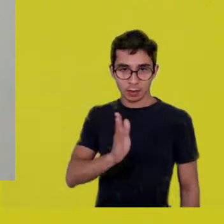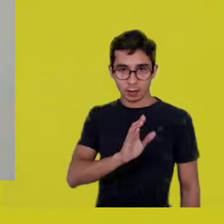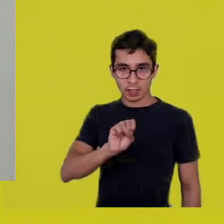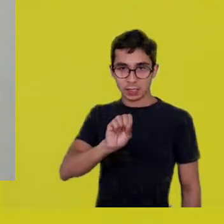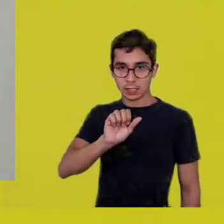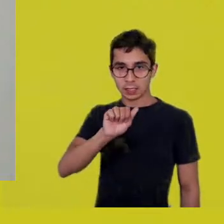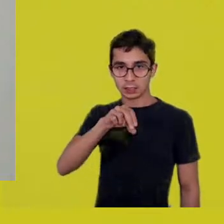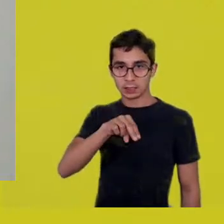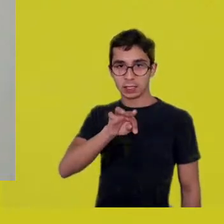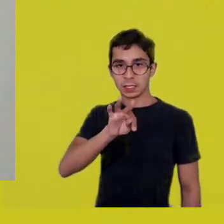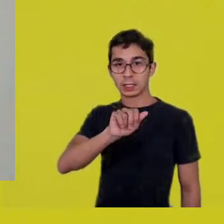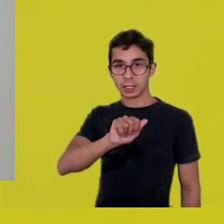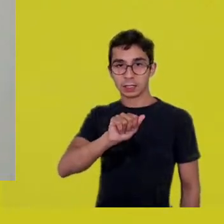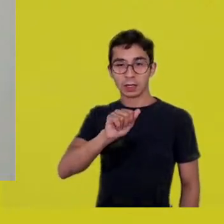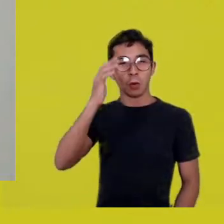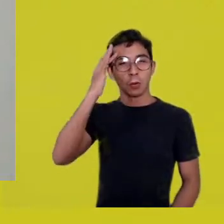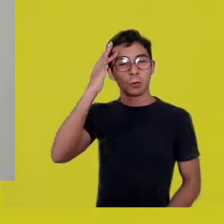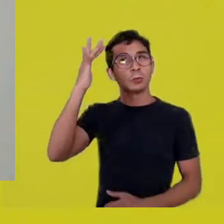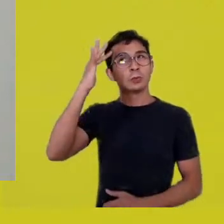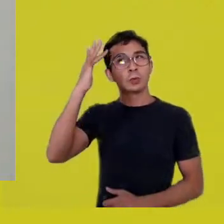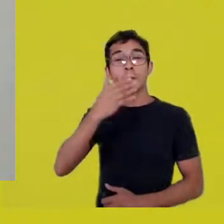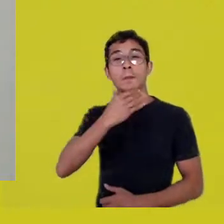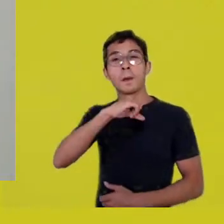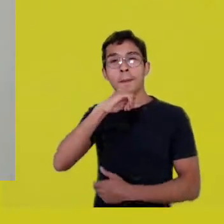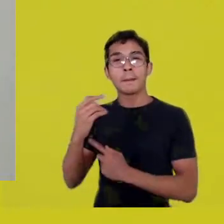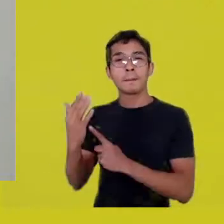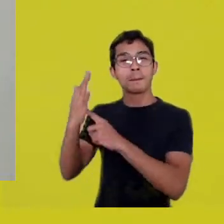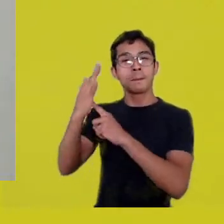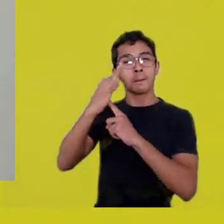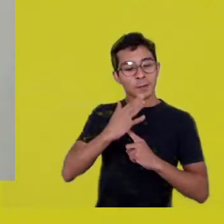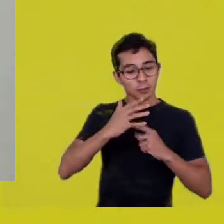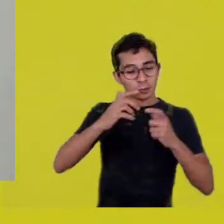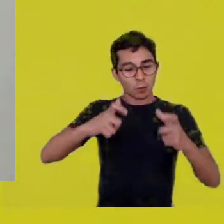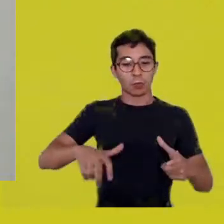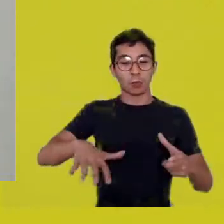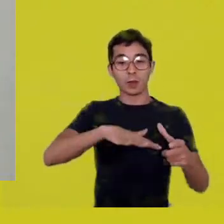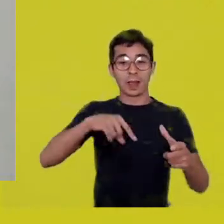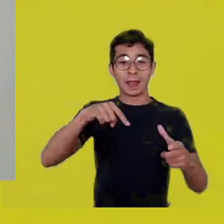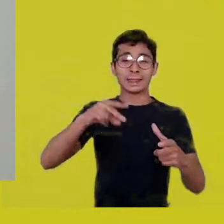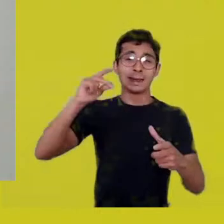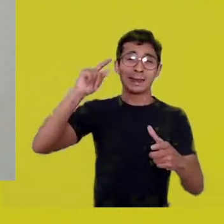long ago, three, four centuries ago,